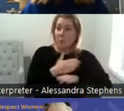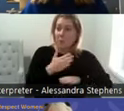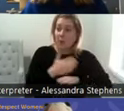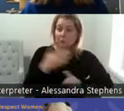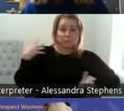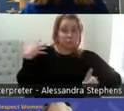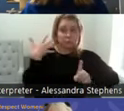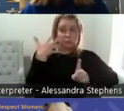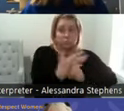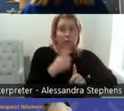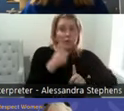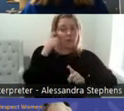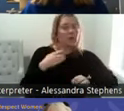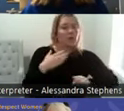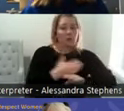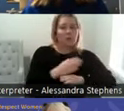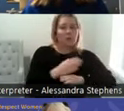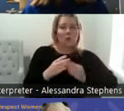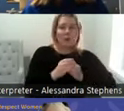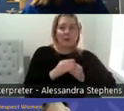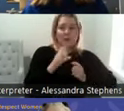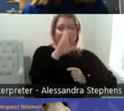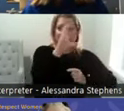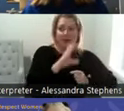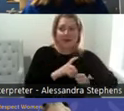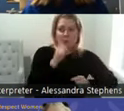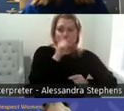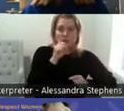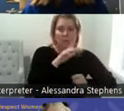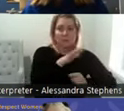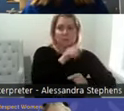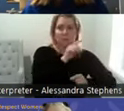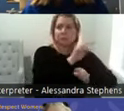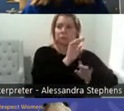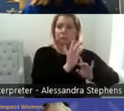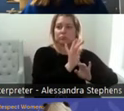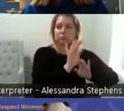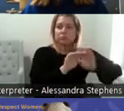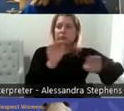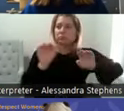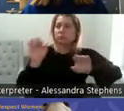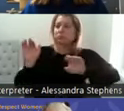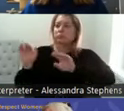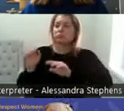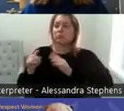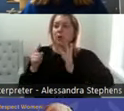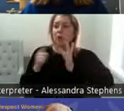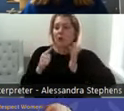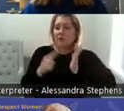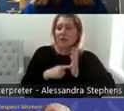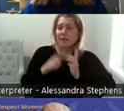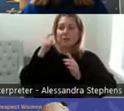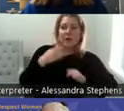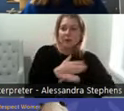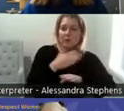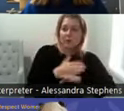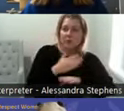trying to work alongside rural folk and rural occupational therapists to be able to do this work. So not wanting to come in as the expert, but just